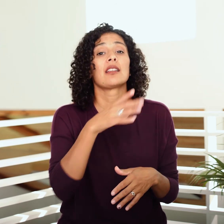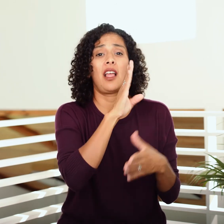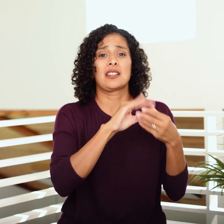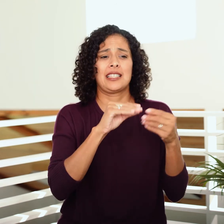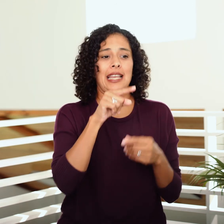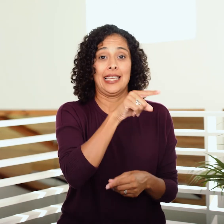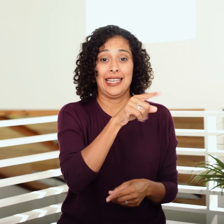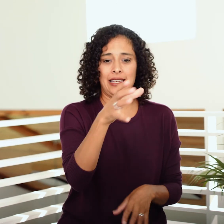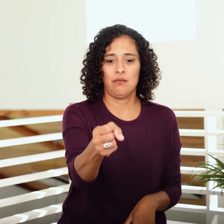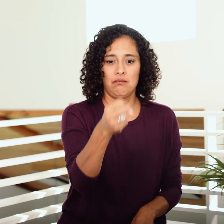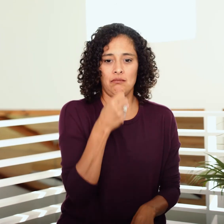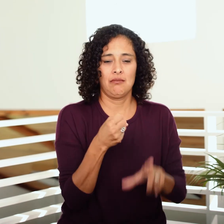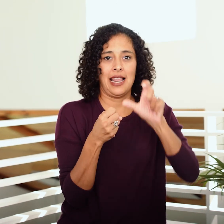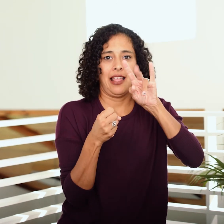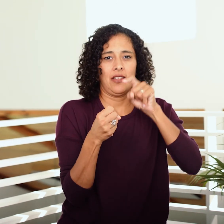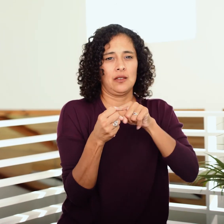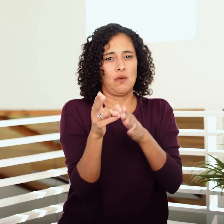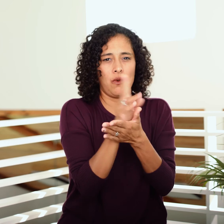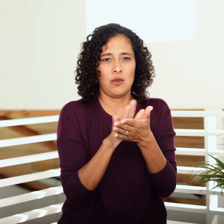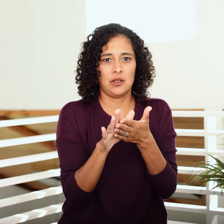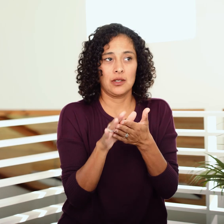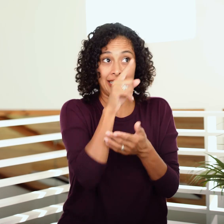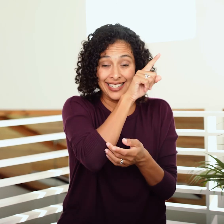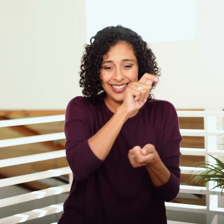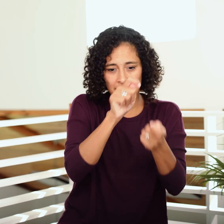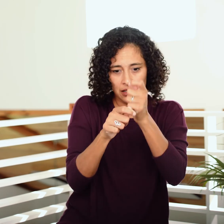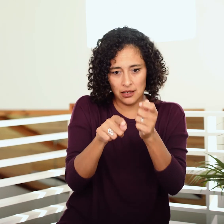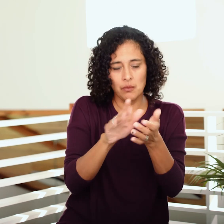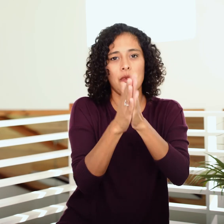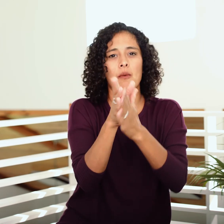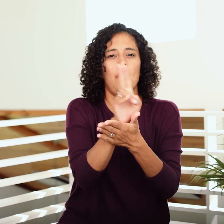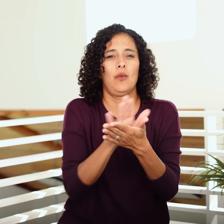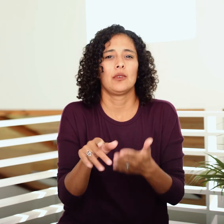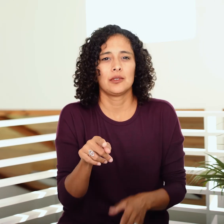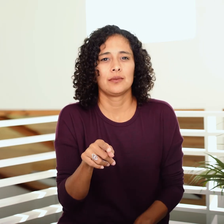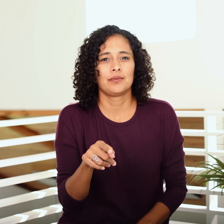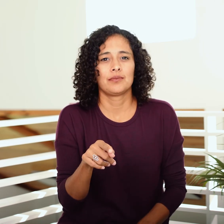He says He consecrated them—He made them holy for Himself.